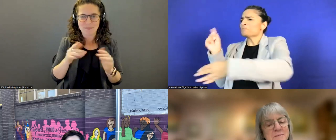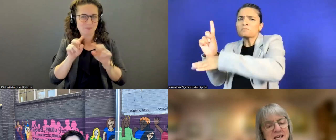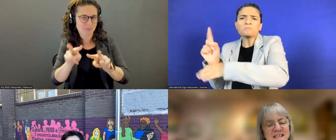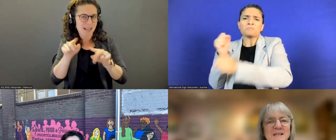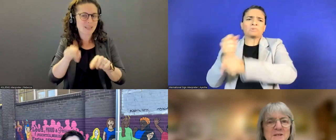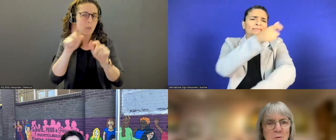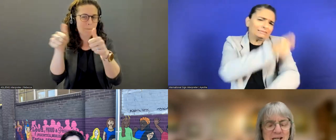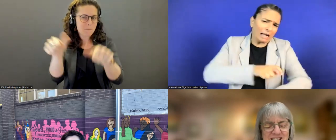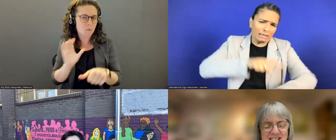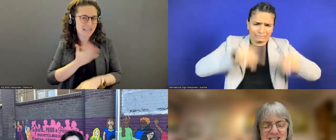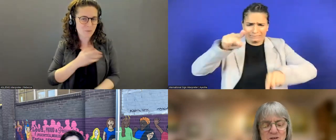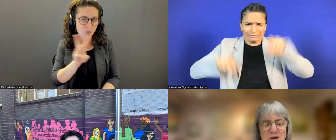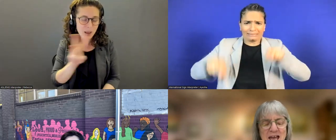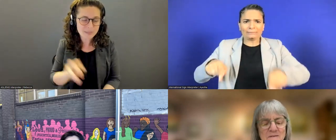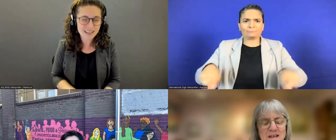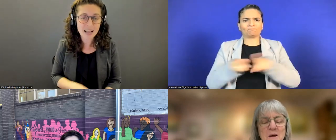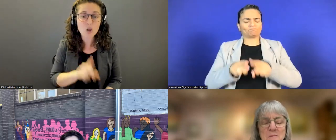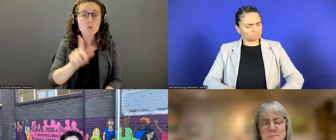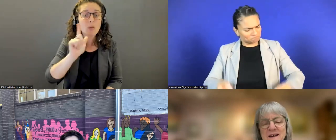Keep sending us your questions, if you have it.